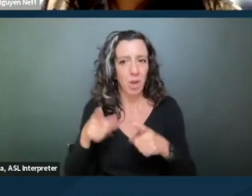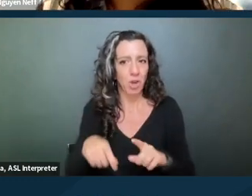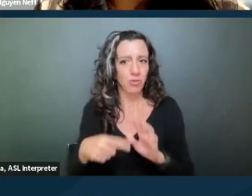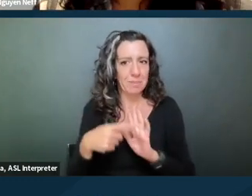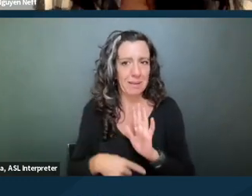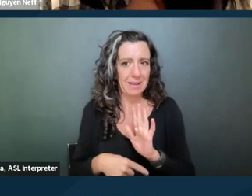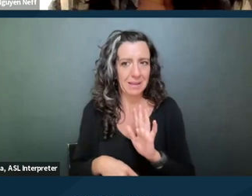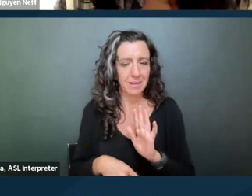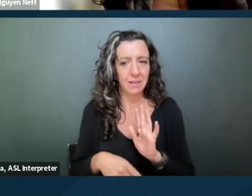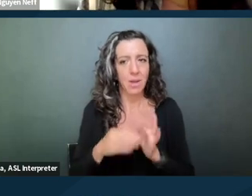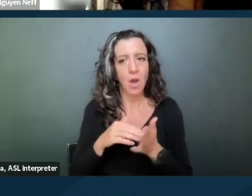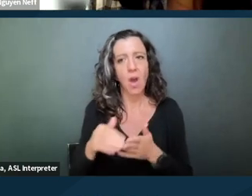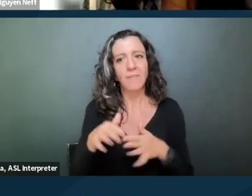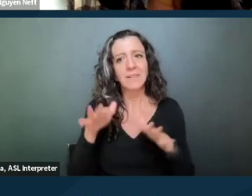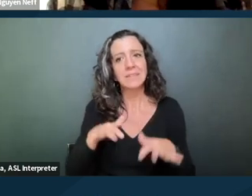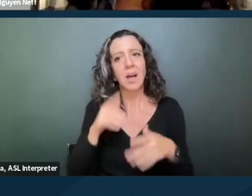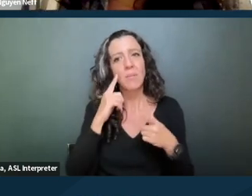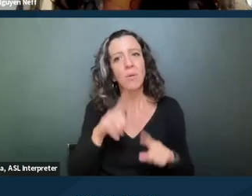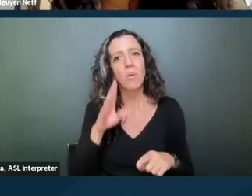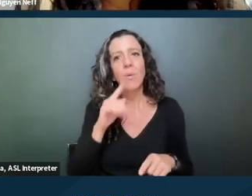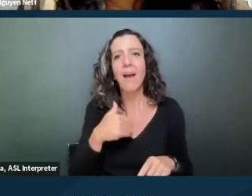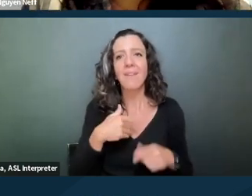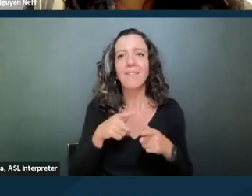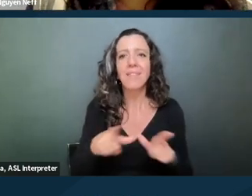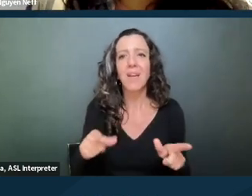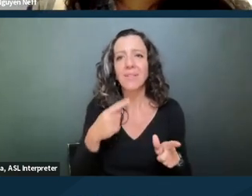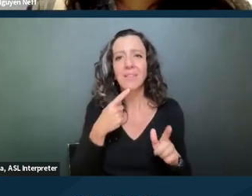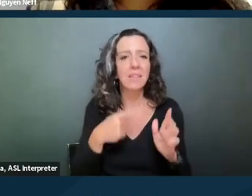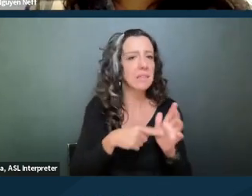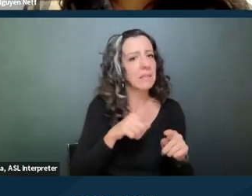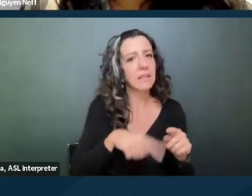You know, a lot of settlement agreements will sort of, will have language that this cannot be modified